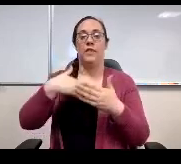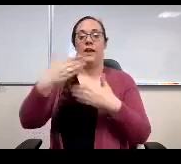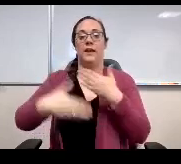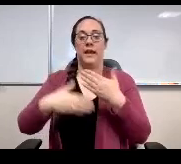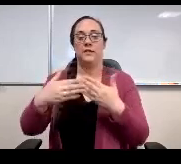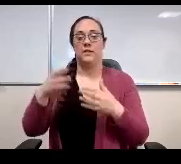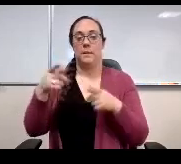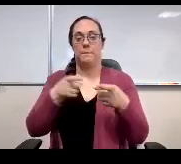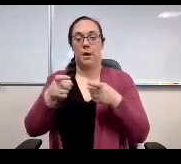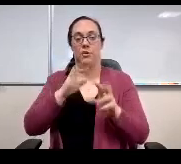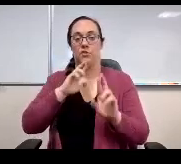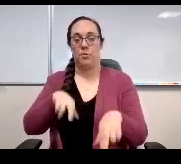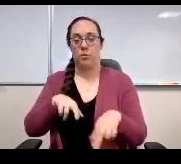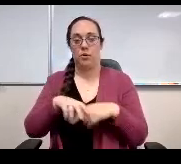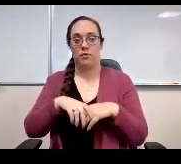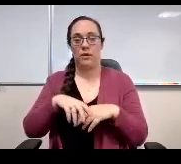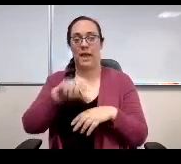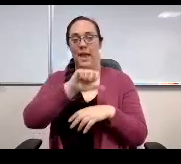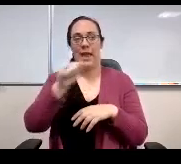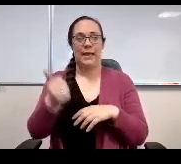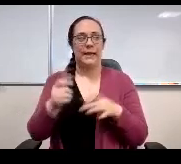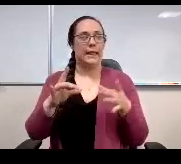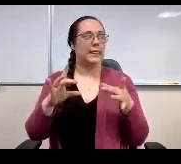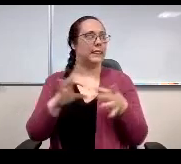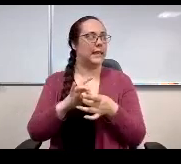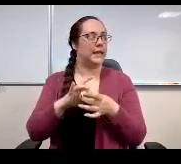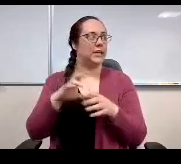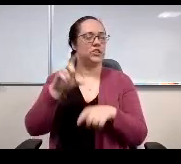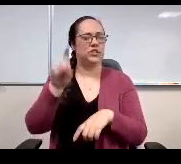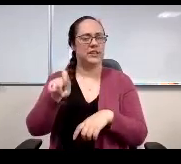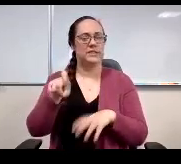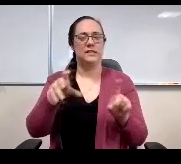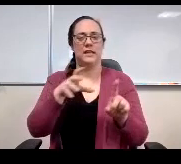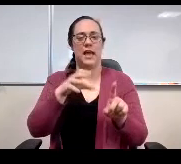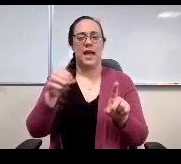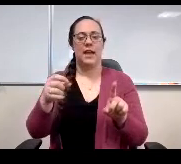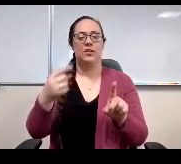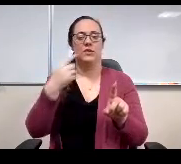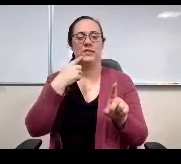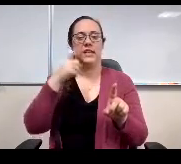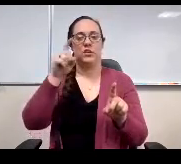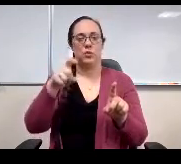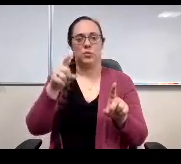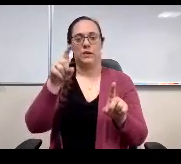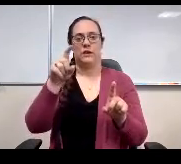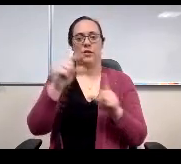Any linkage needs. And you see any need for part of this policy to be changed?